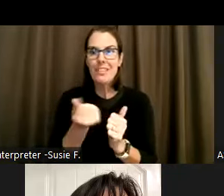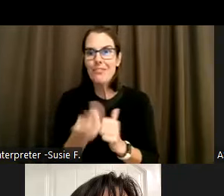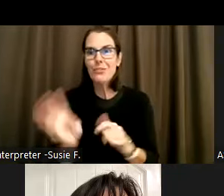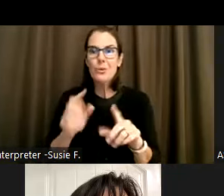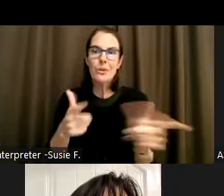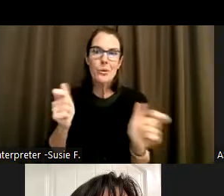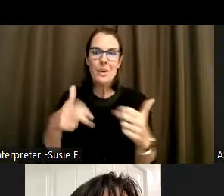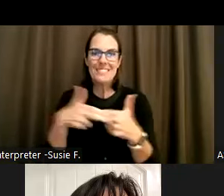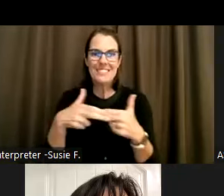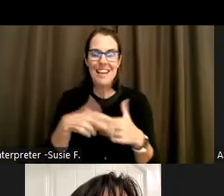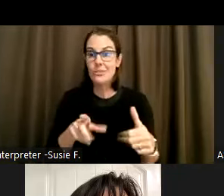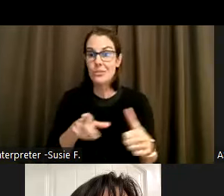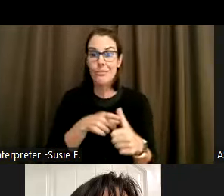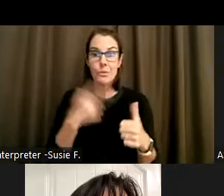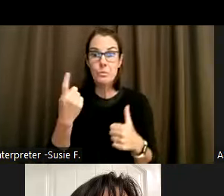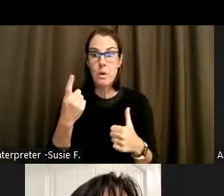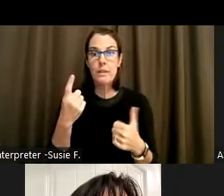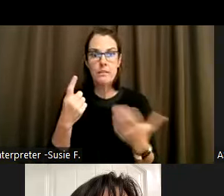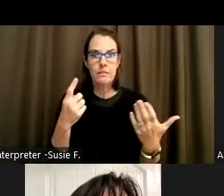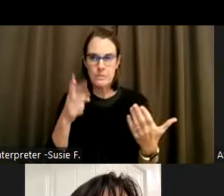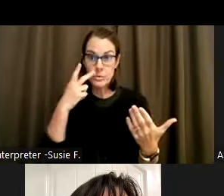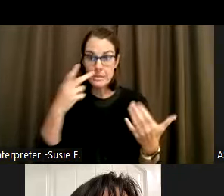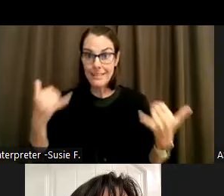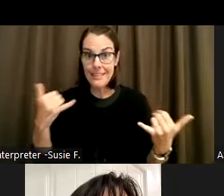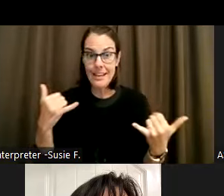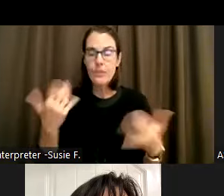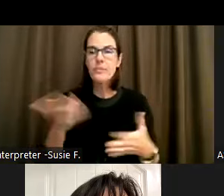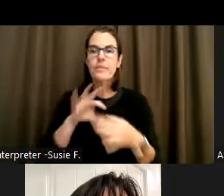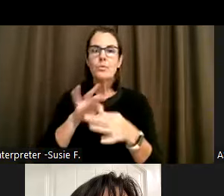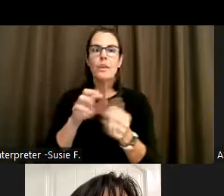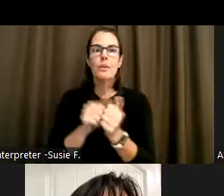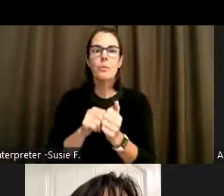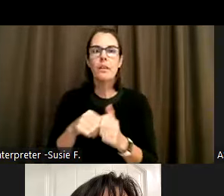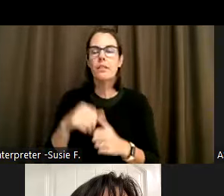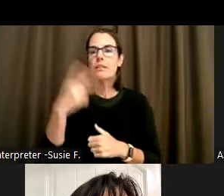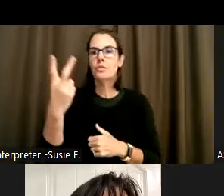So the first slide that's up on the screen has a 2 icon images,